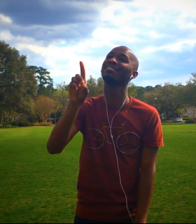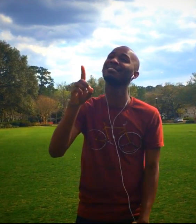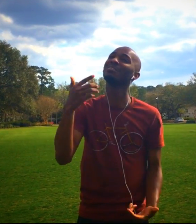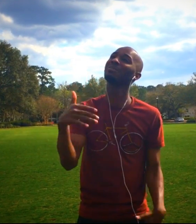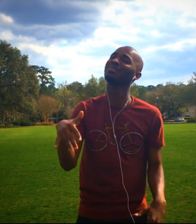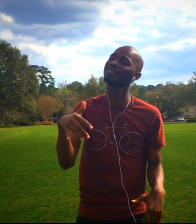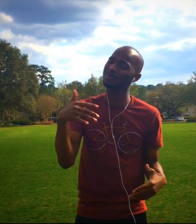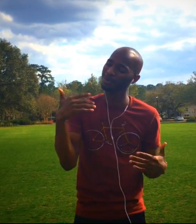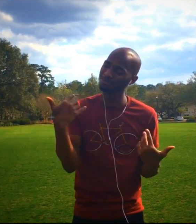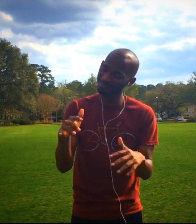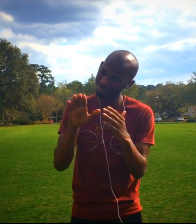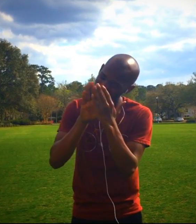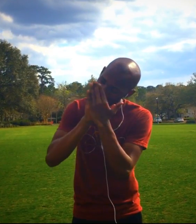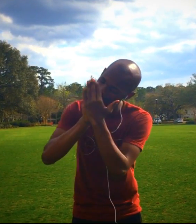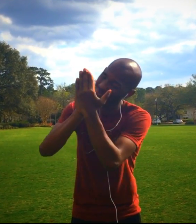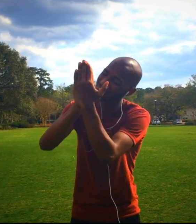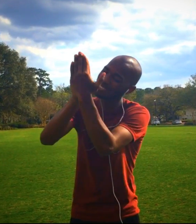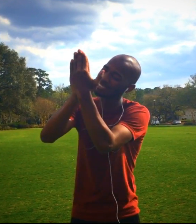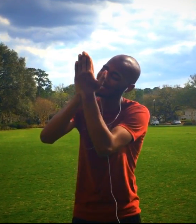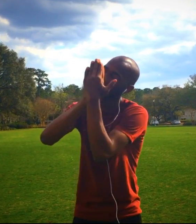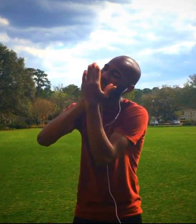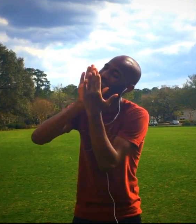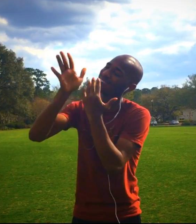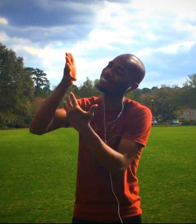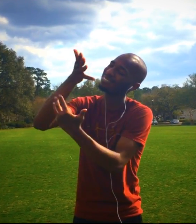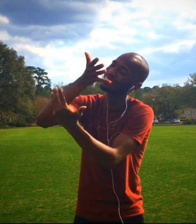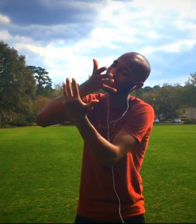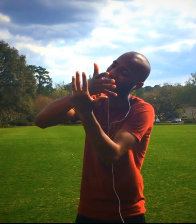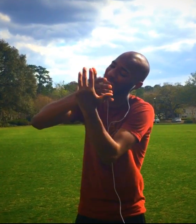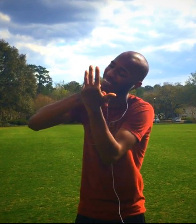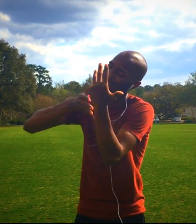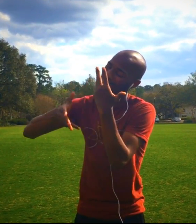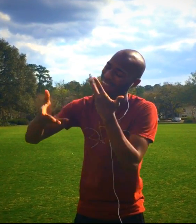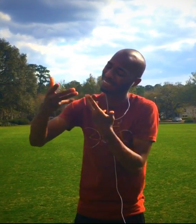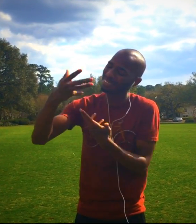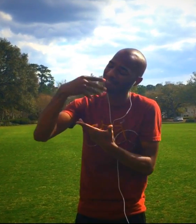Your presence, Lord.